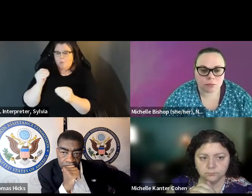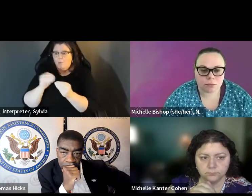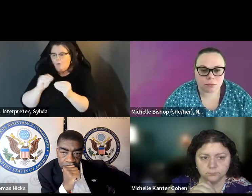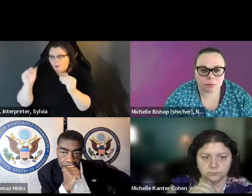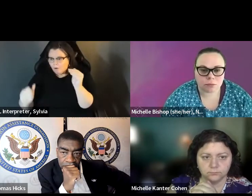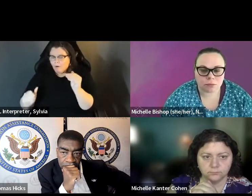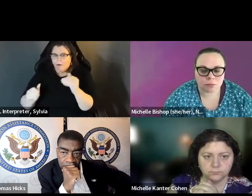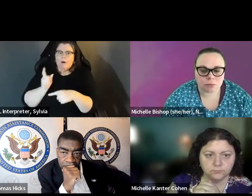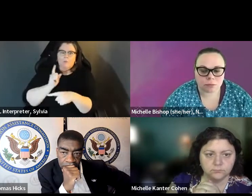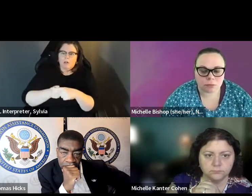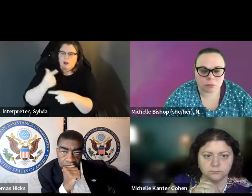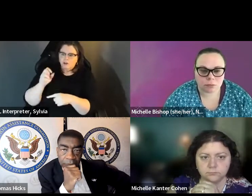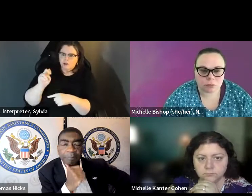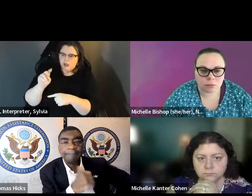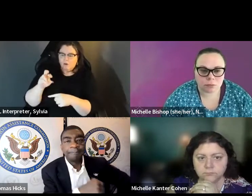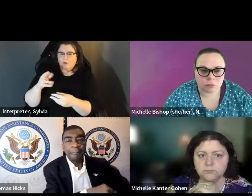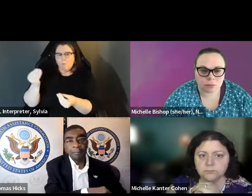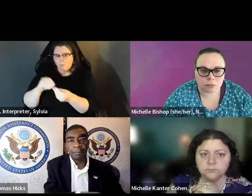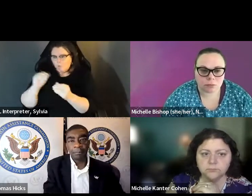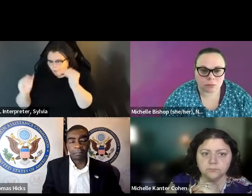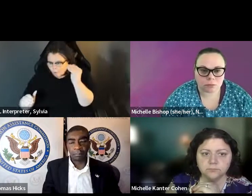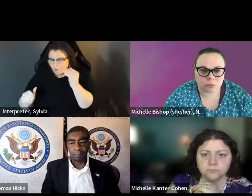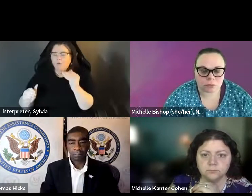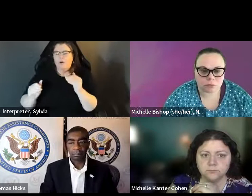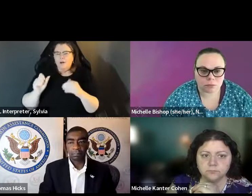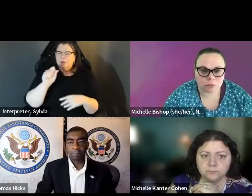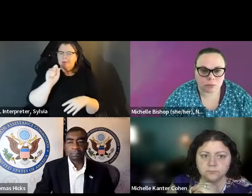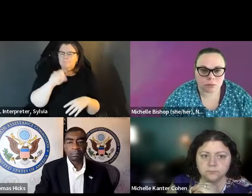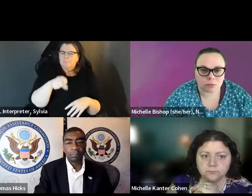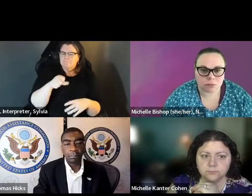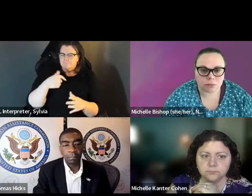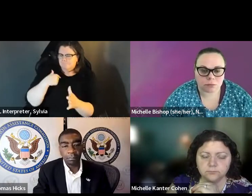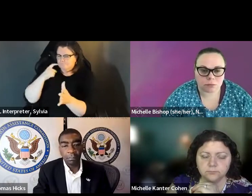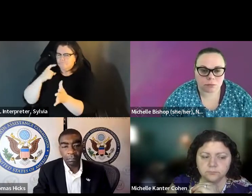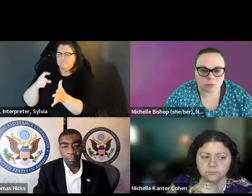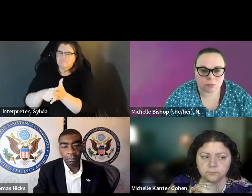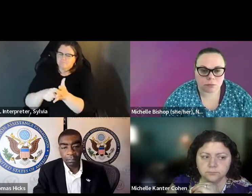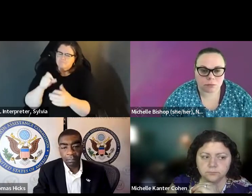disability -- the disability gaps exist within each of those groups. Which means that, you know, in some sense,